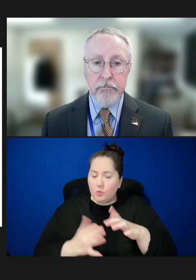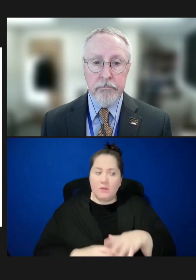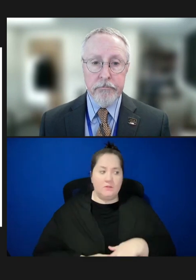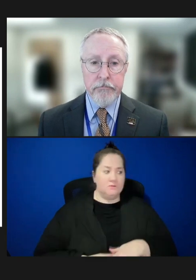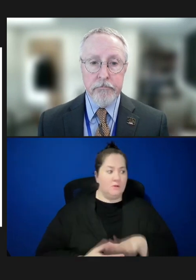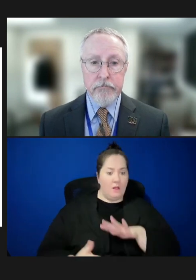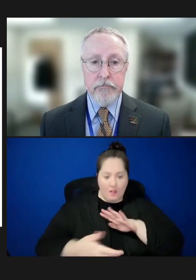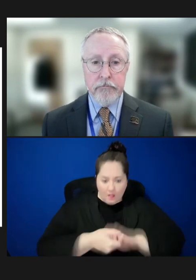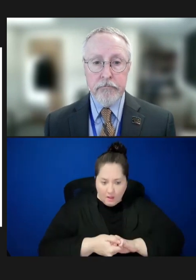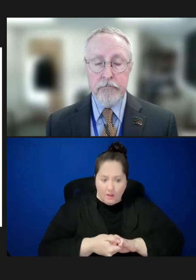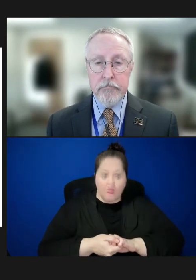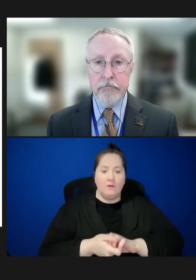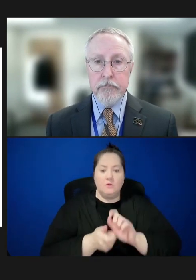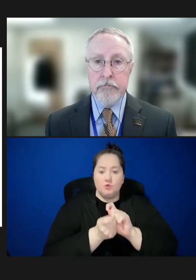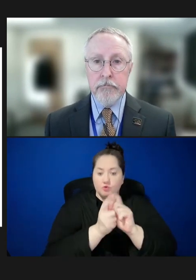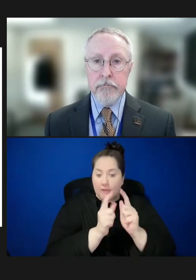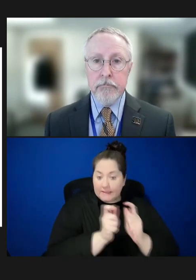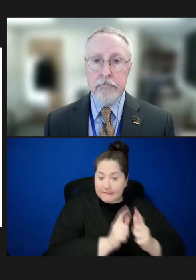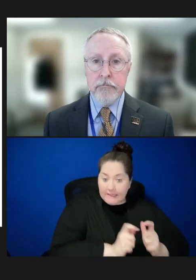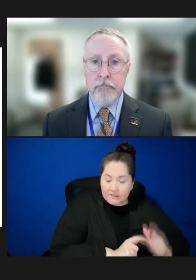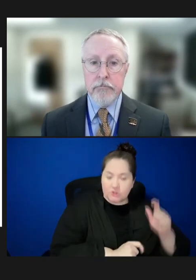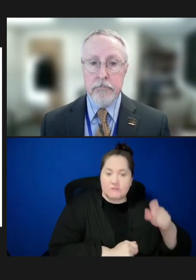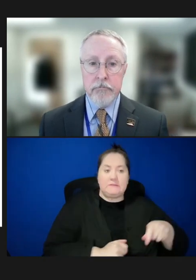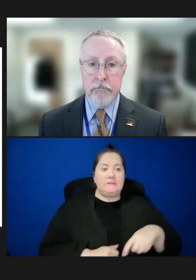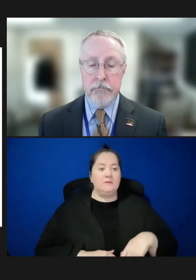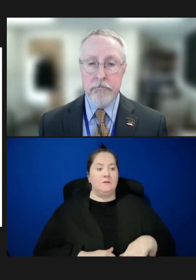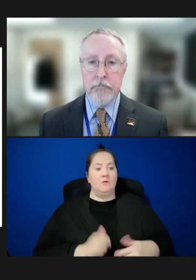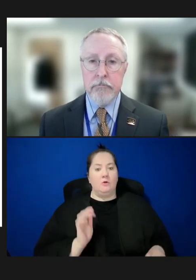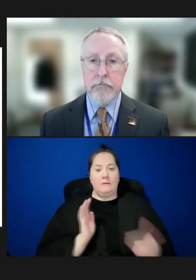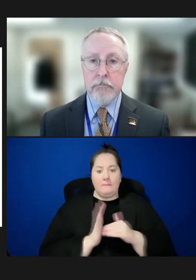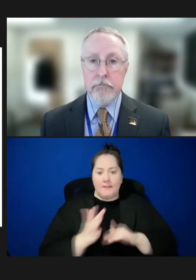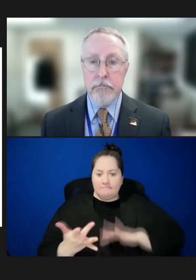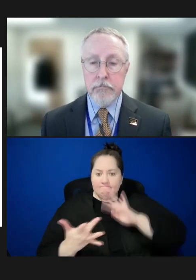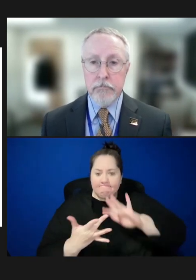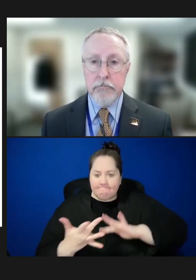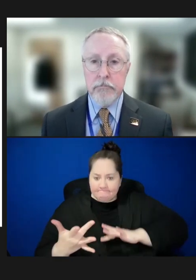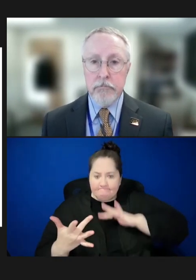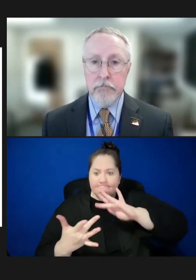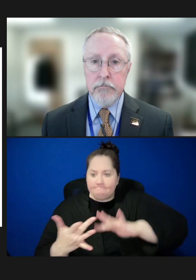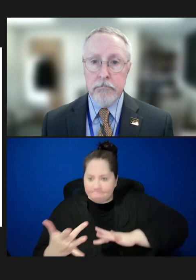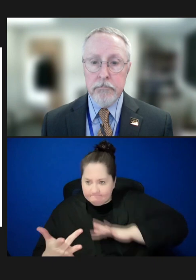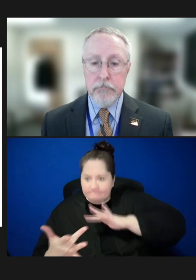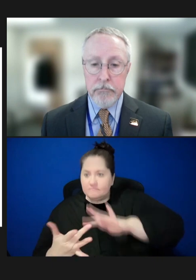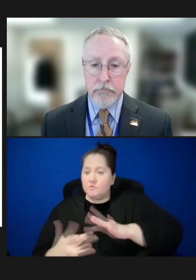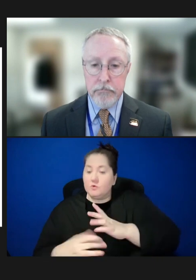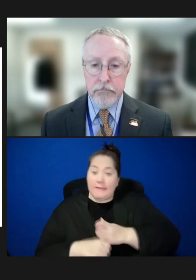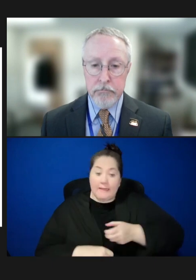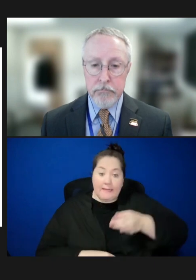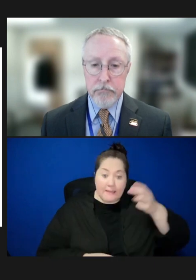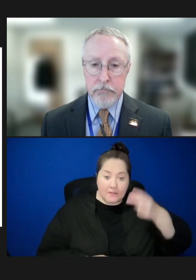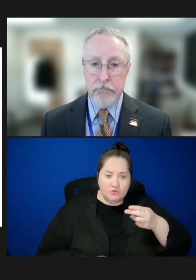the translations, the needed repeat contact over time to get the history of exposures.